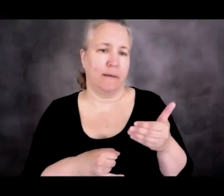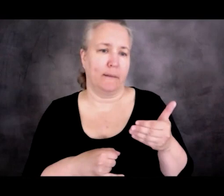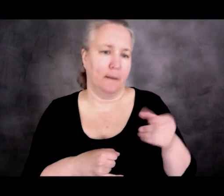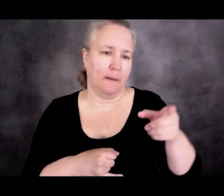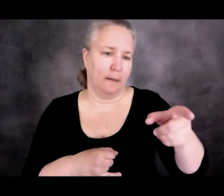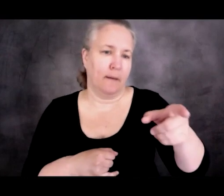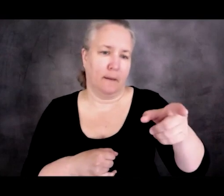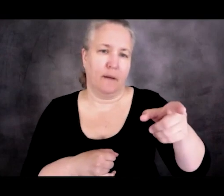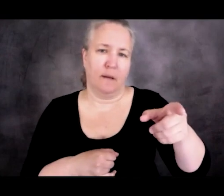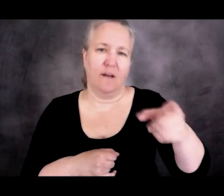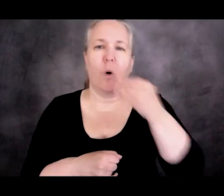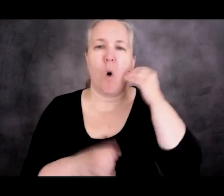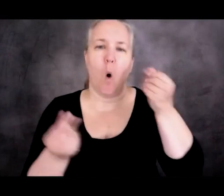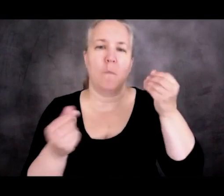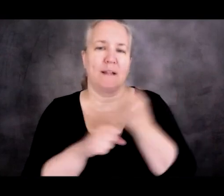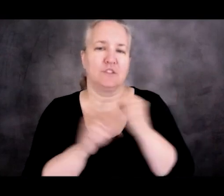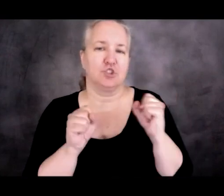And again, you can see this kind of dramatic increase